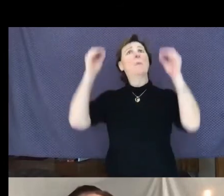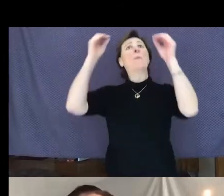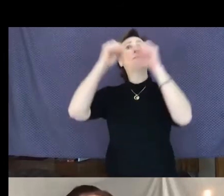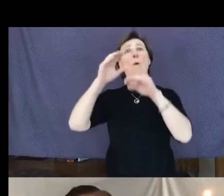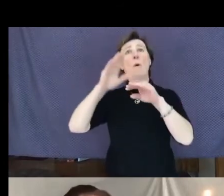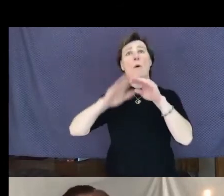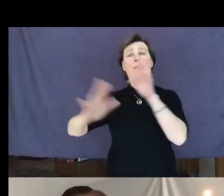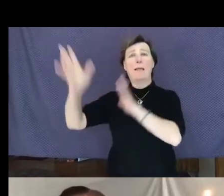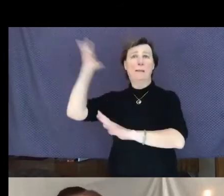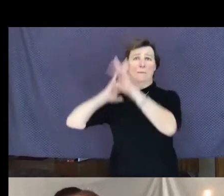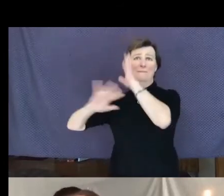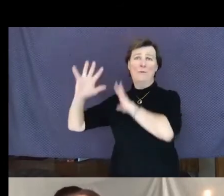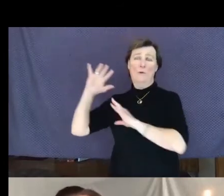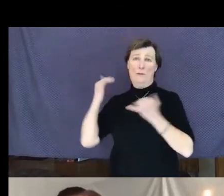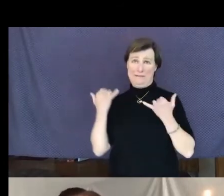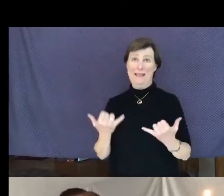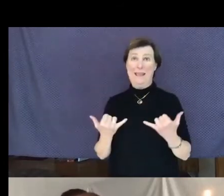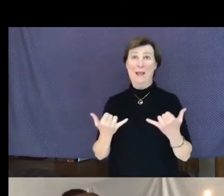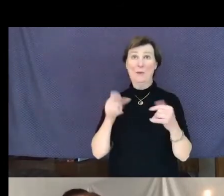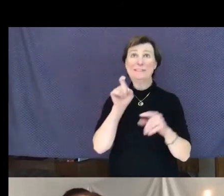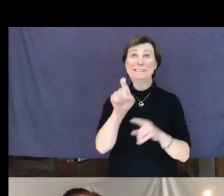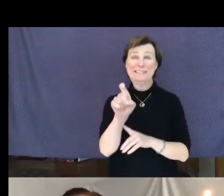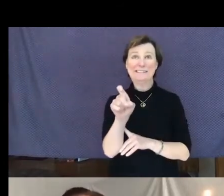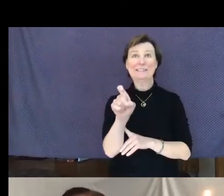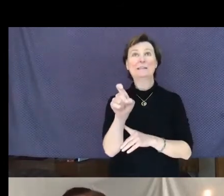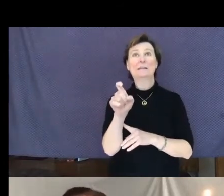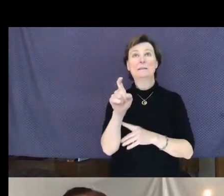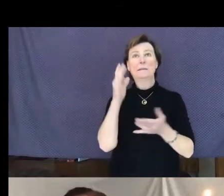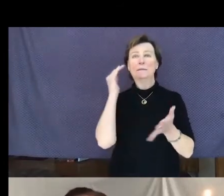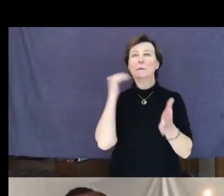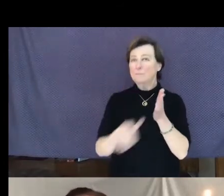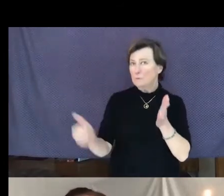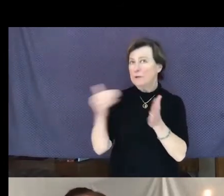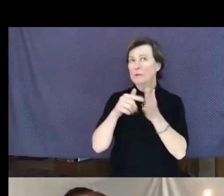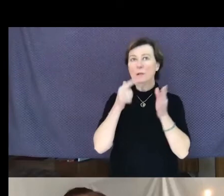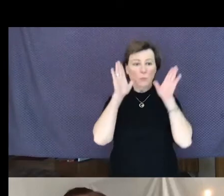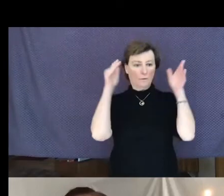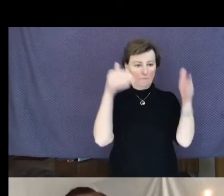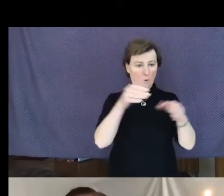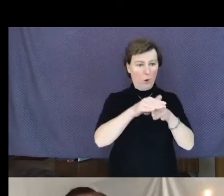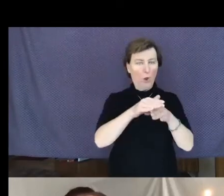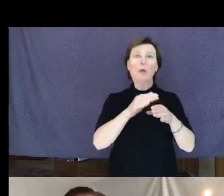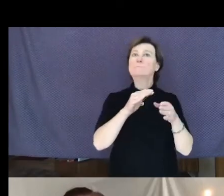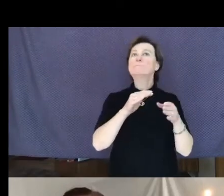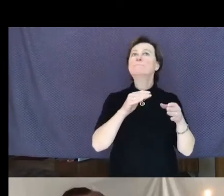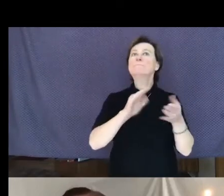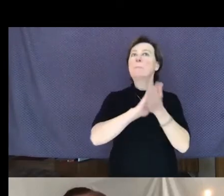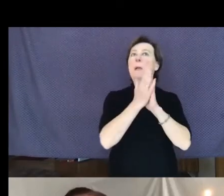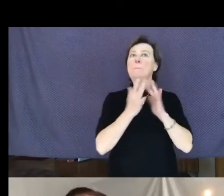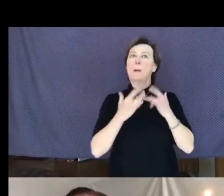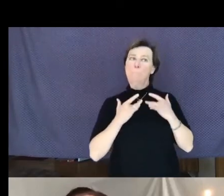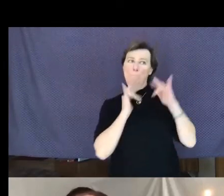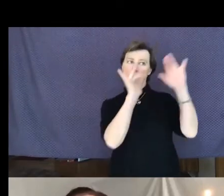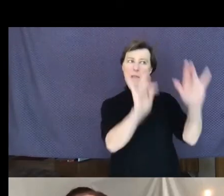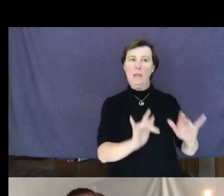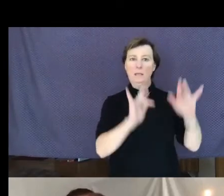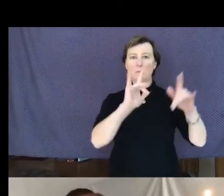Frequently, we focus on compassion, being compassionate to others, and forget